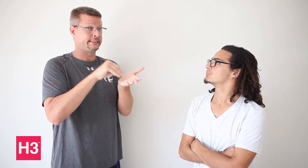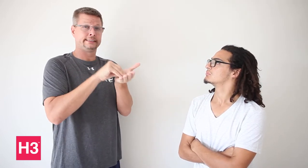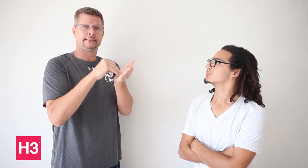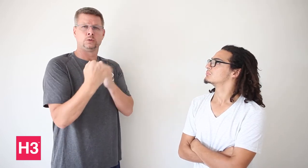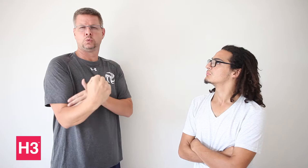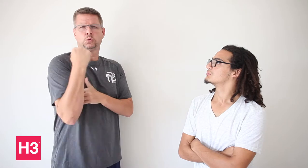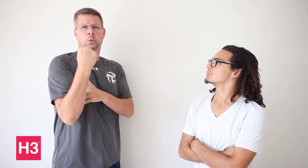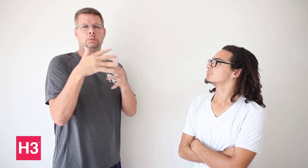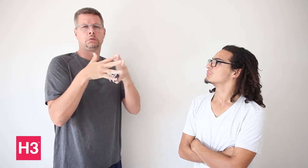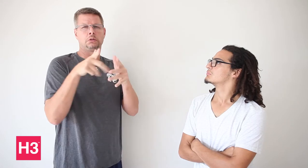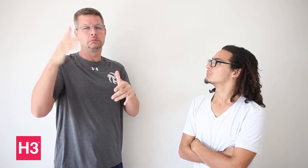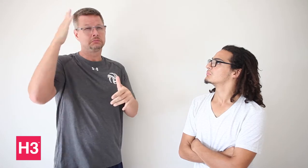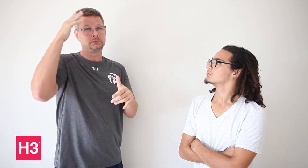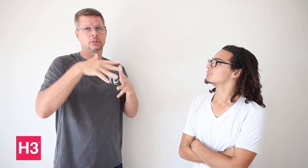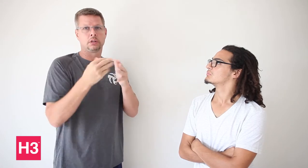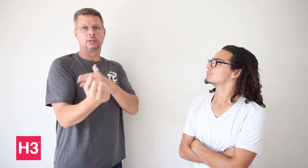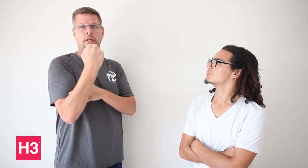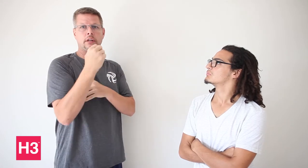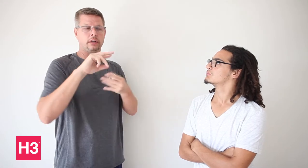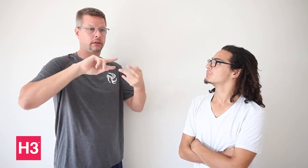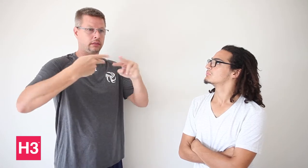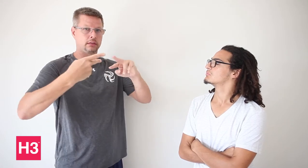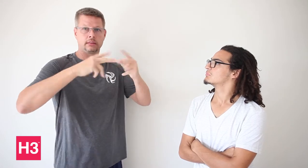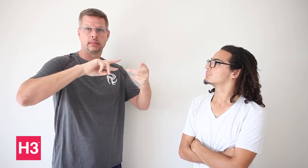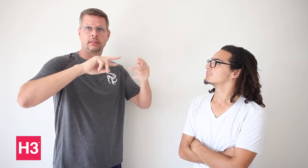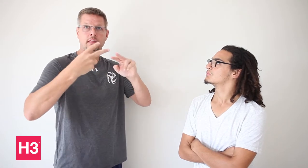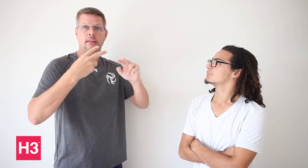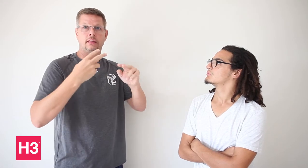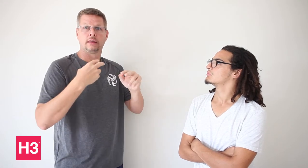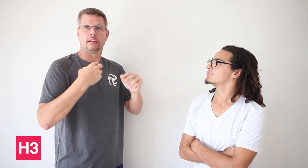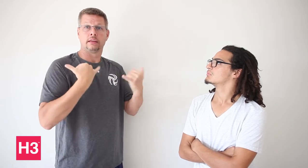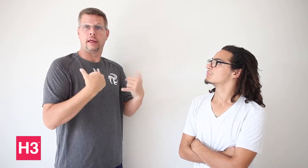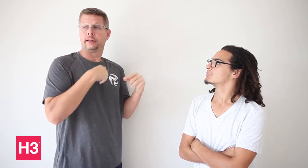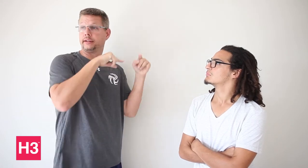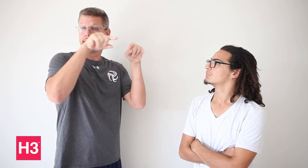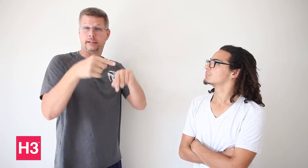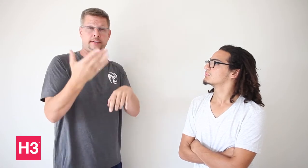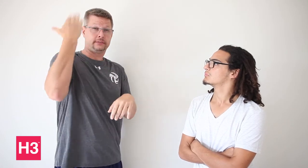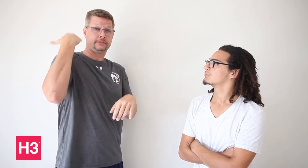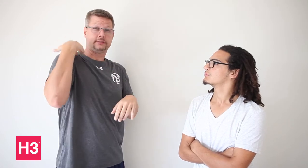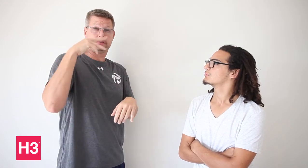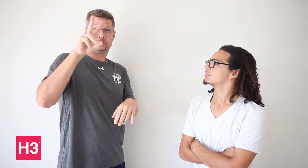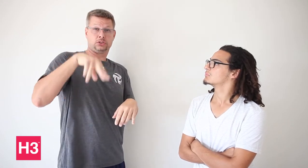others who disagree with each other. Our media is also a factor where Americans misunderstand or misinterpret situations.